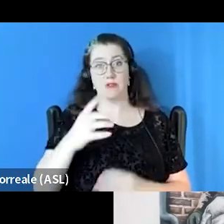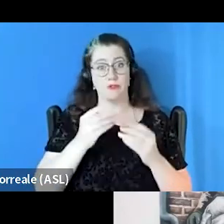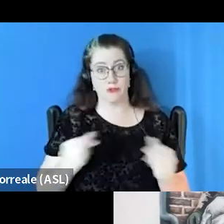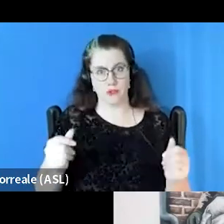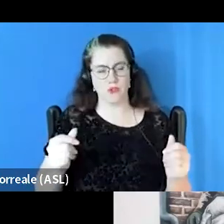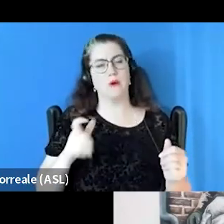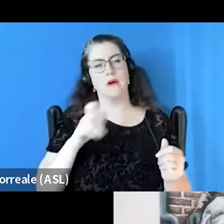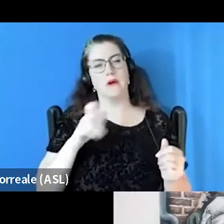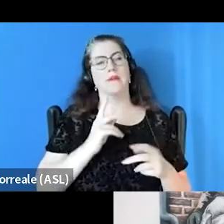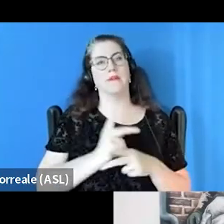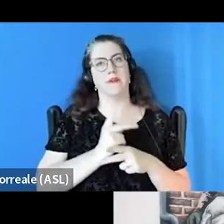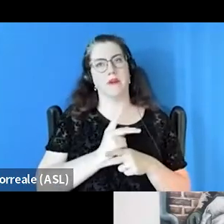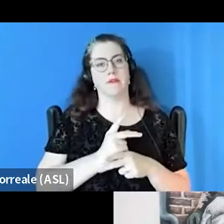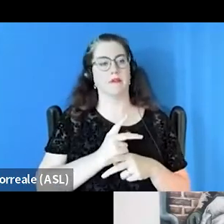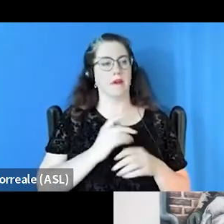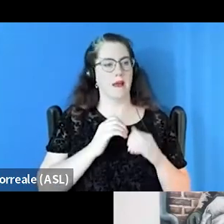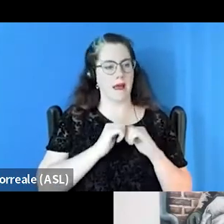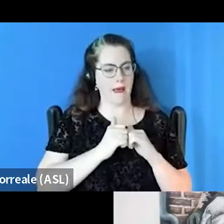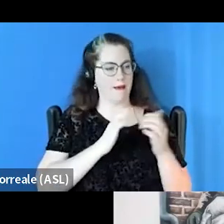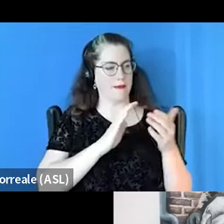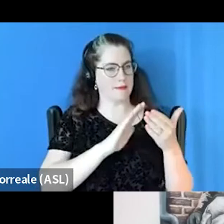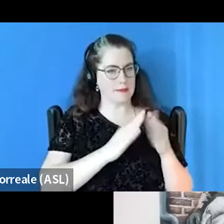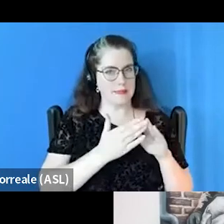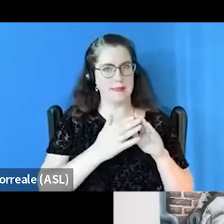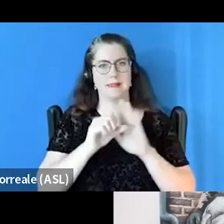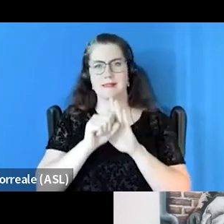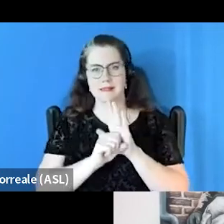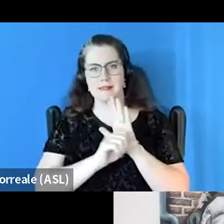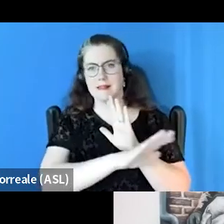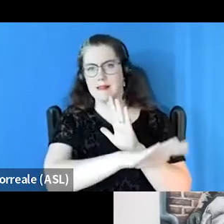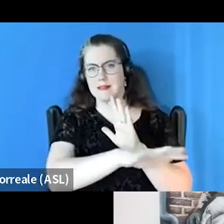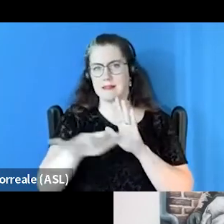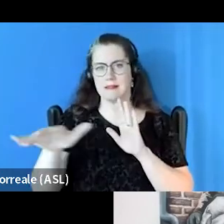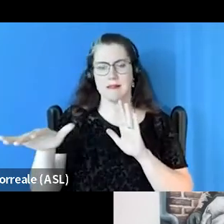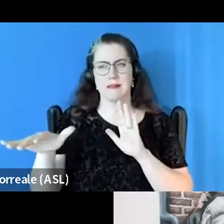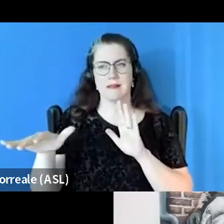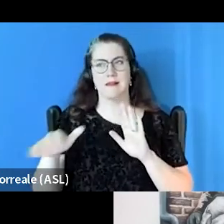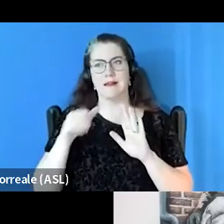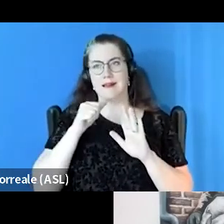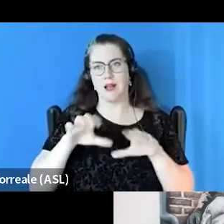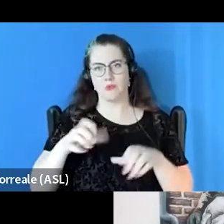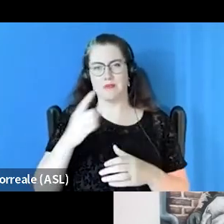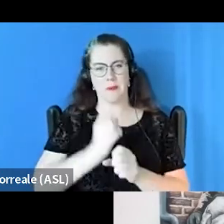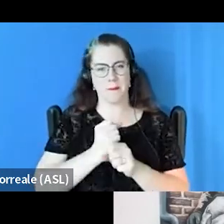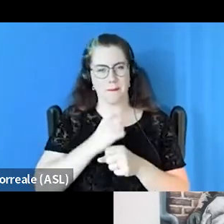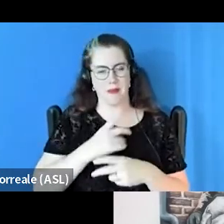that our cities and states are not doing things that make it harder for us to do our work.